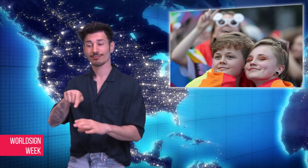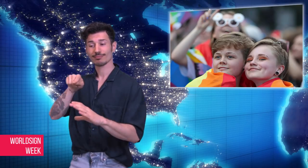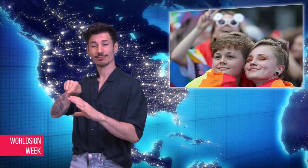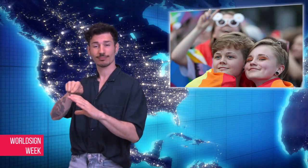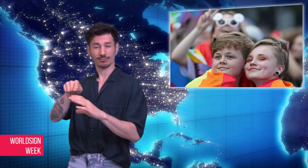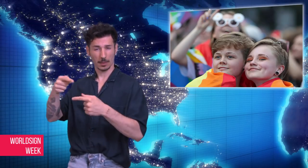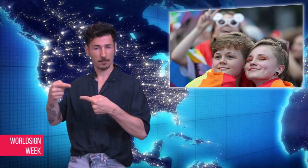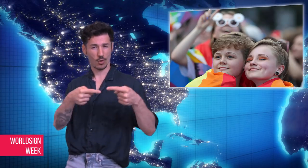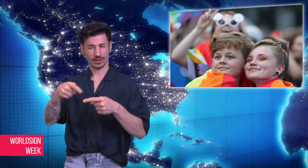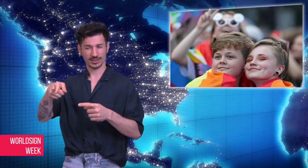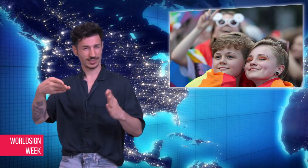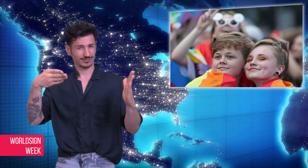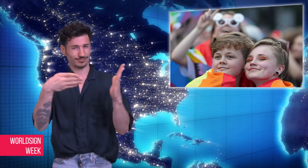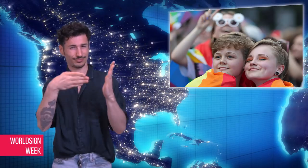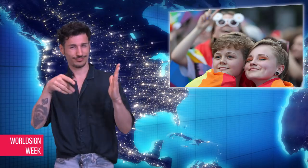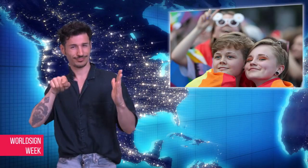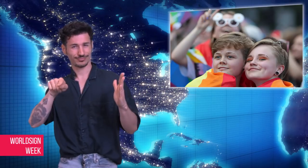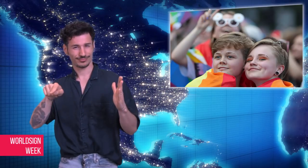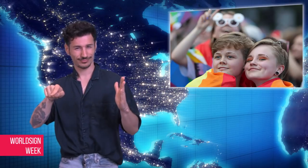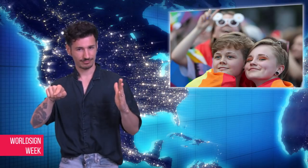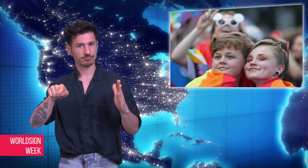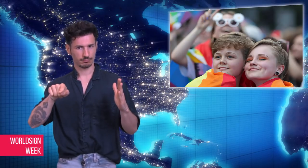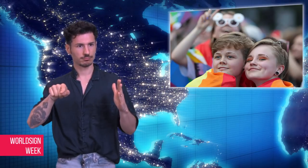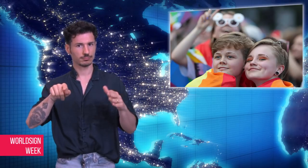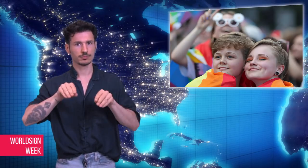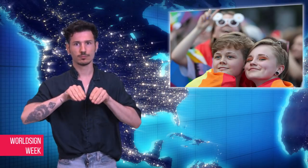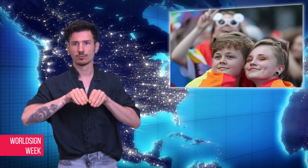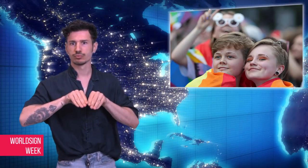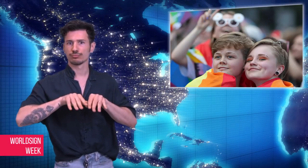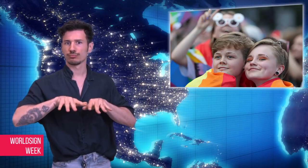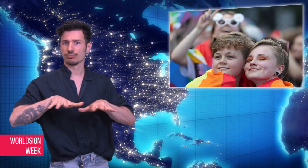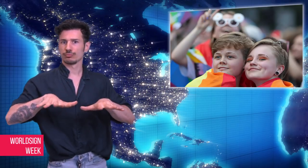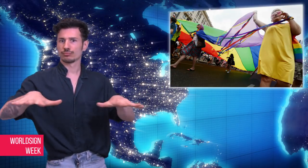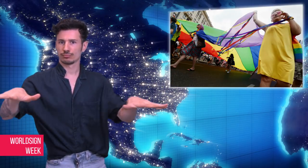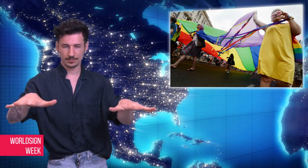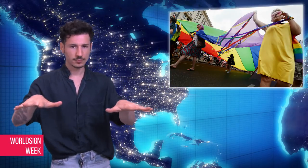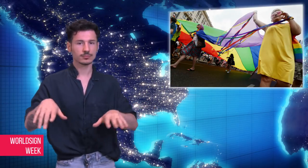the country that many of their opponents who were